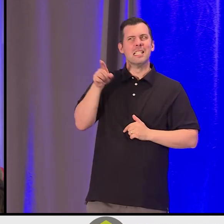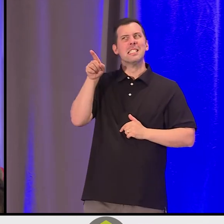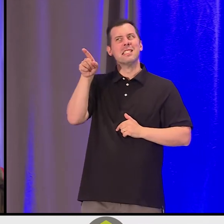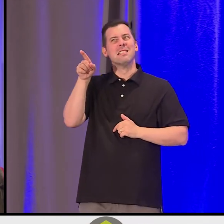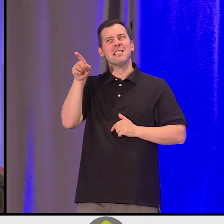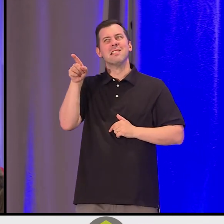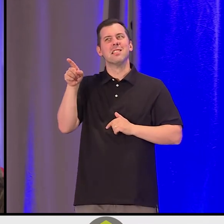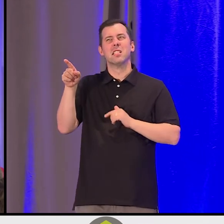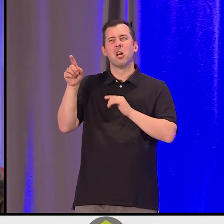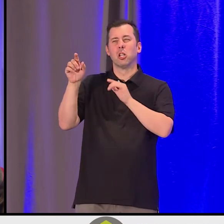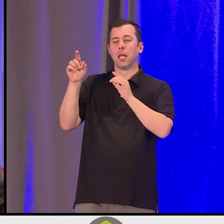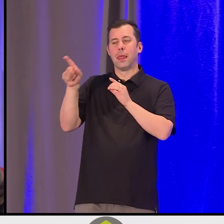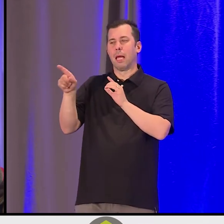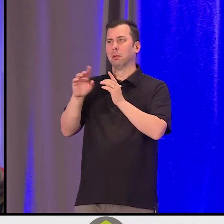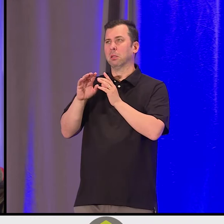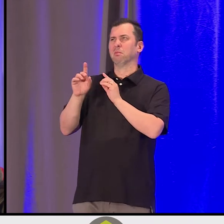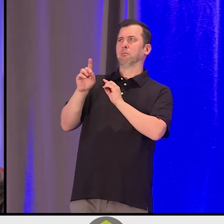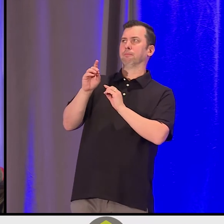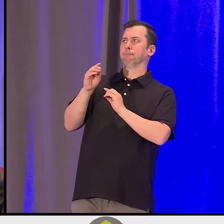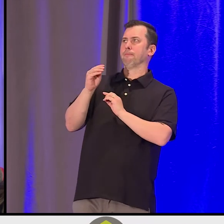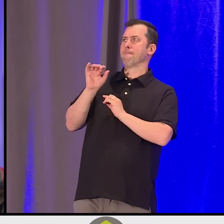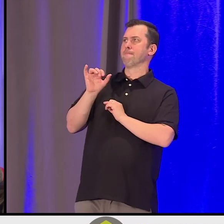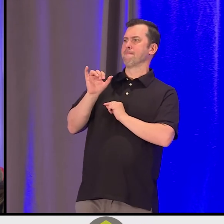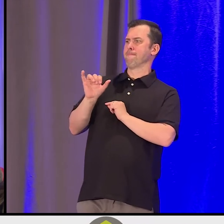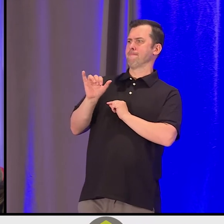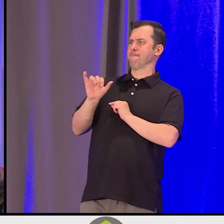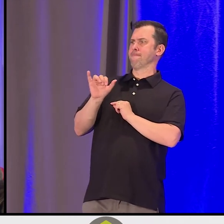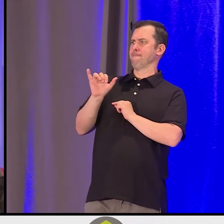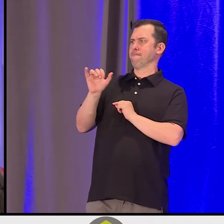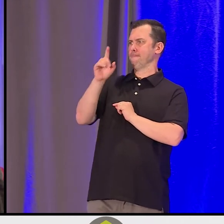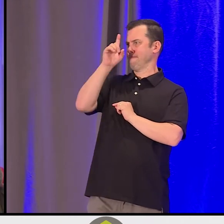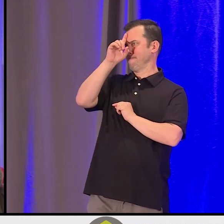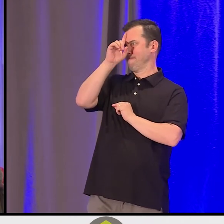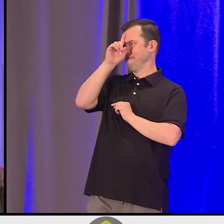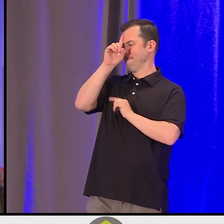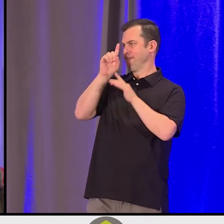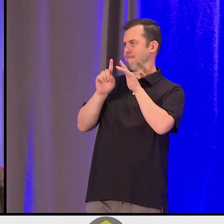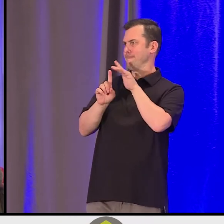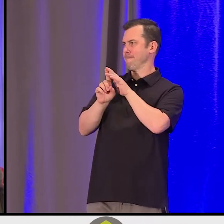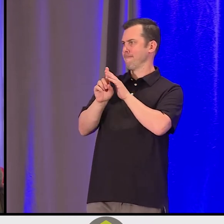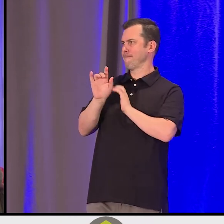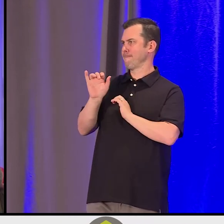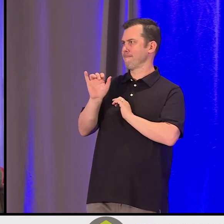And it had nothing to do with work or external change. It was about really figuring out our internal change.